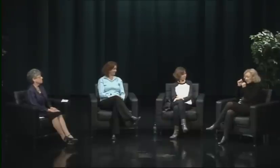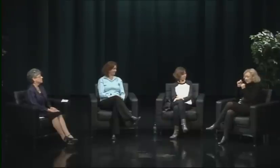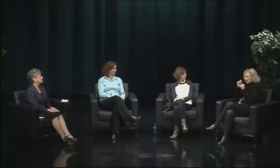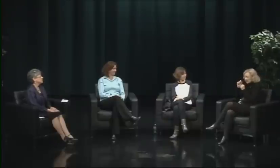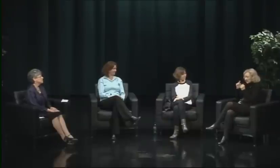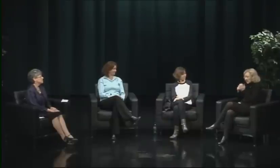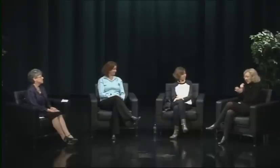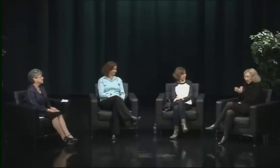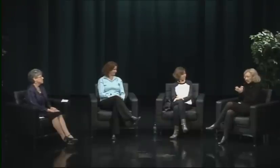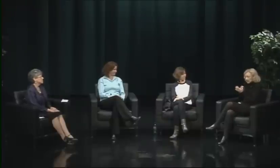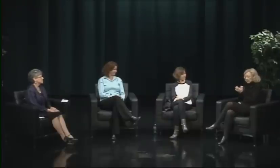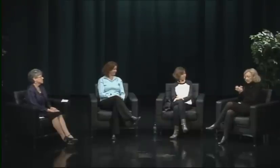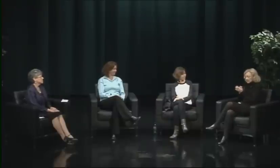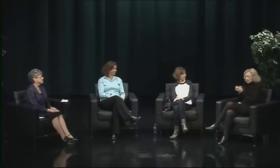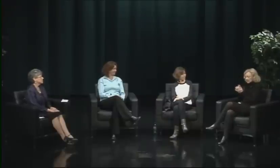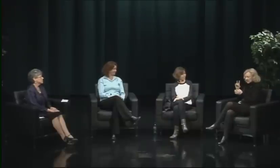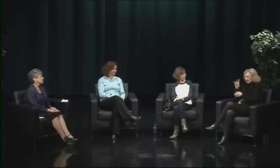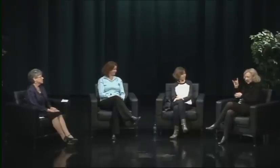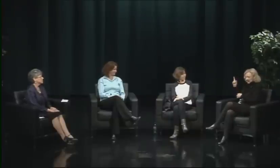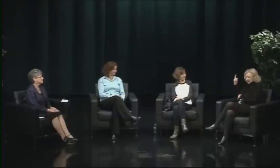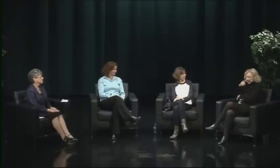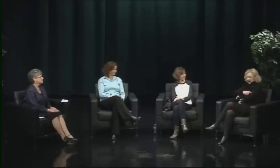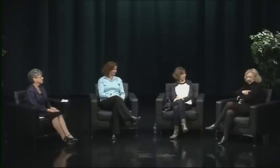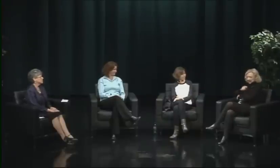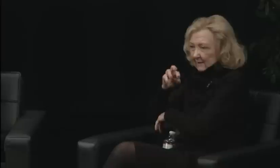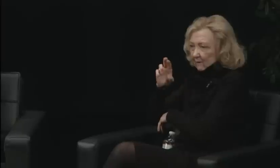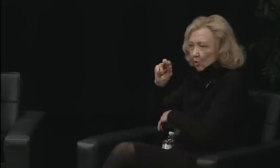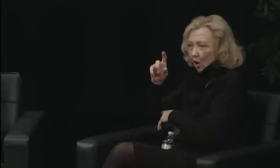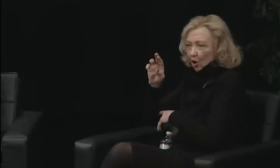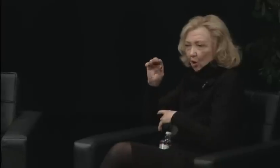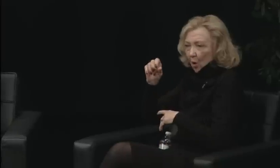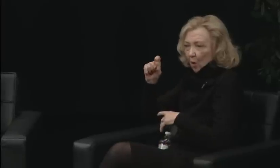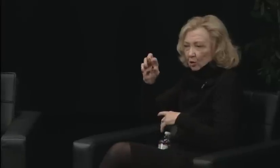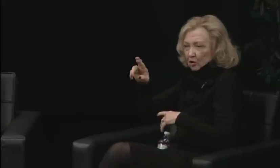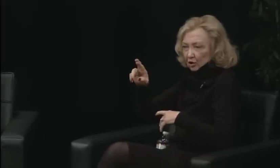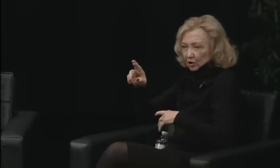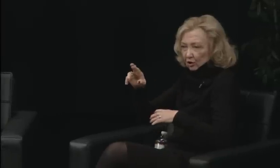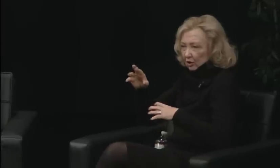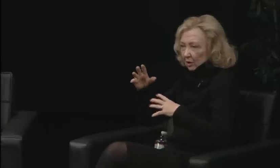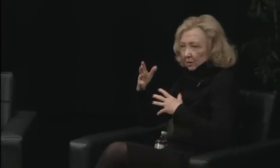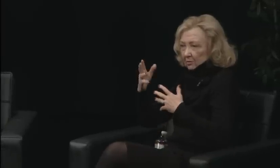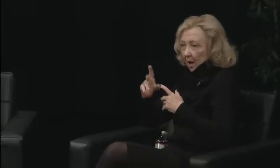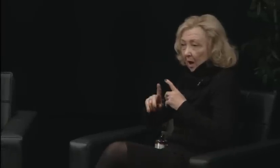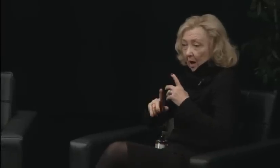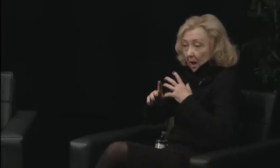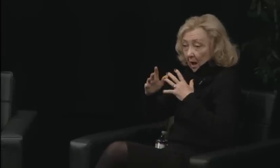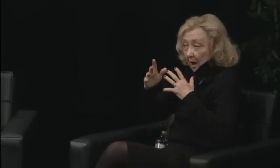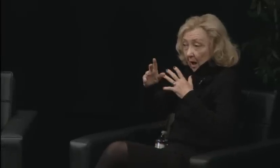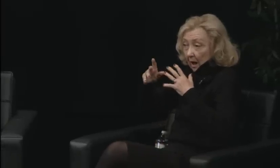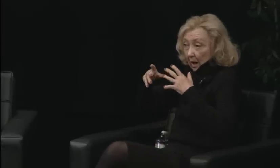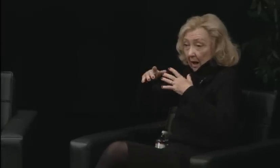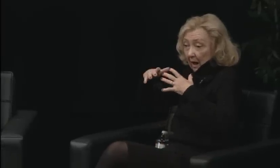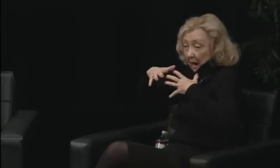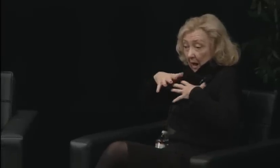Okay. Say why. Why does it stand out for you? I can't say. It was so powerful.